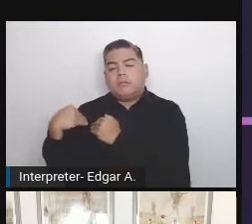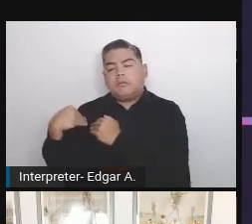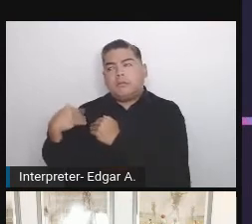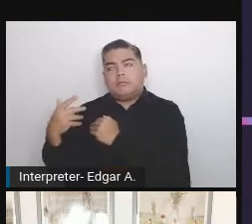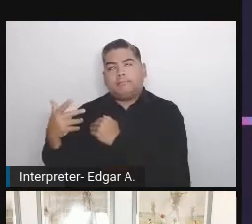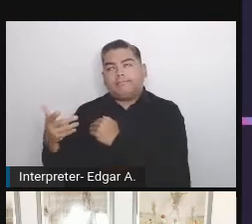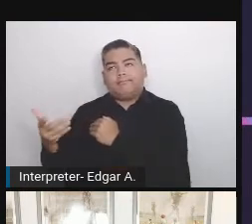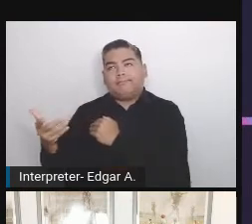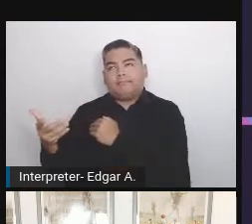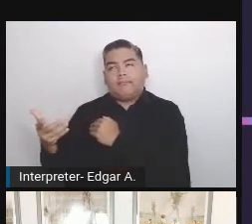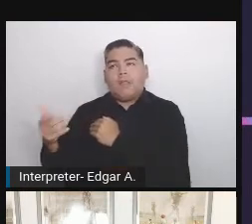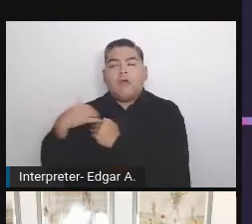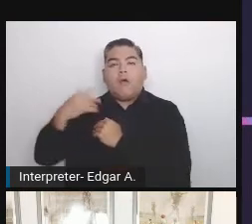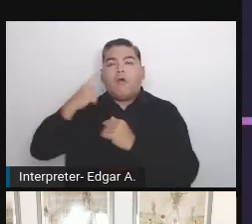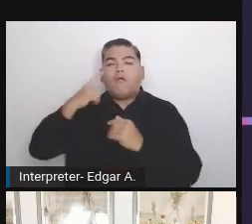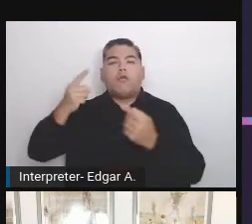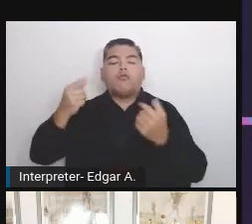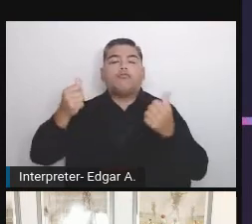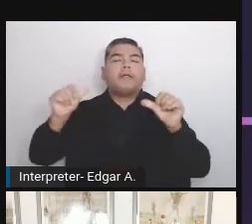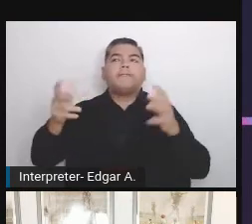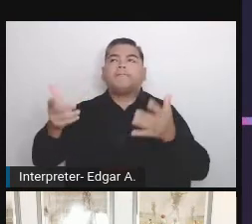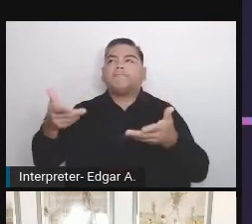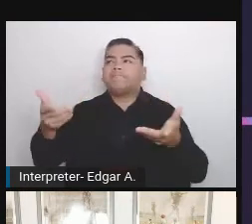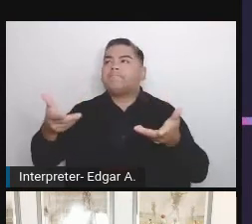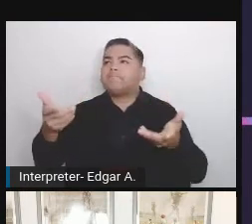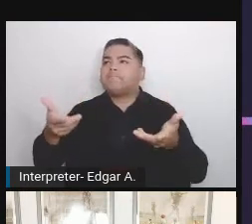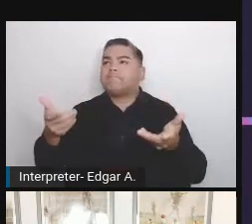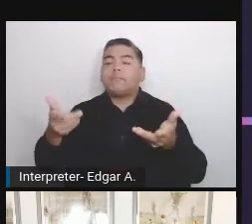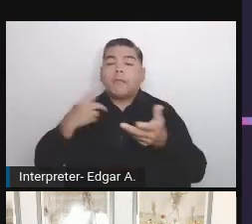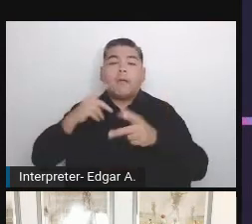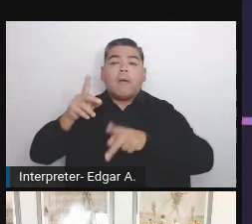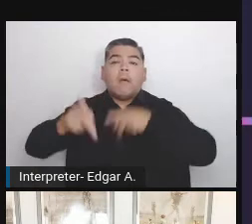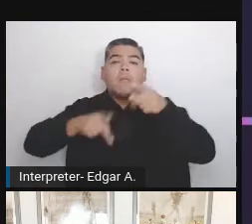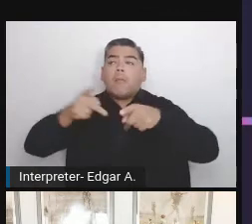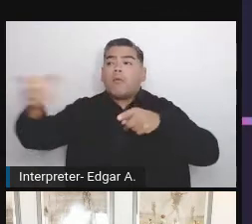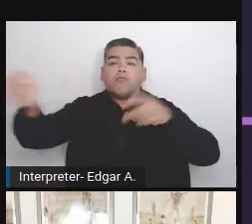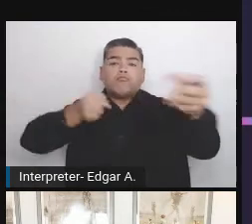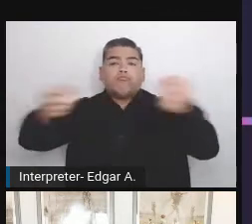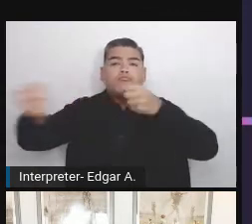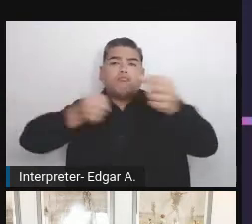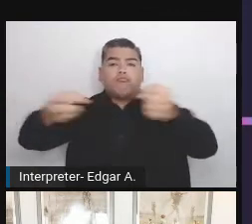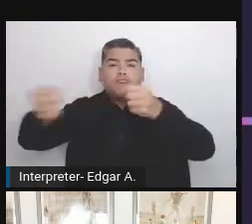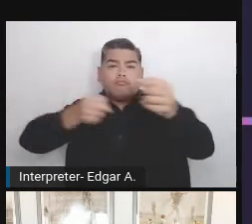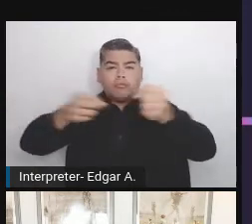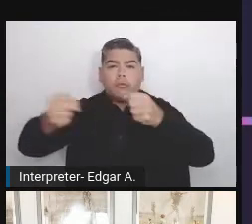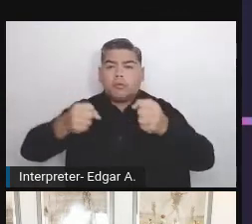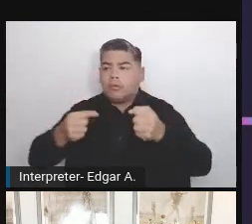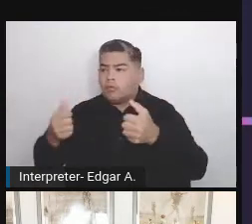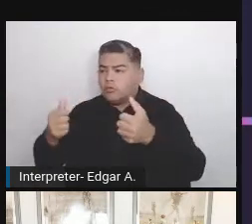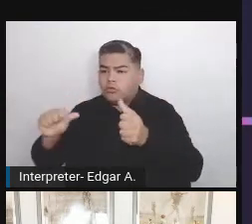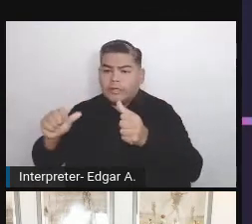for trying to get people from the workspace a bit more popular about deployment automation.